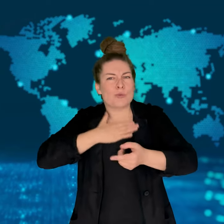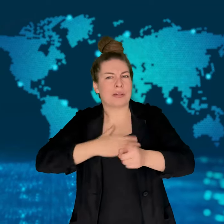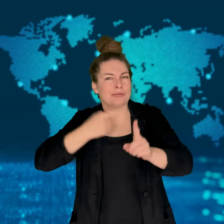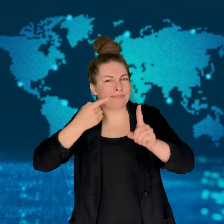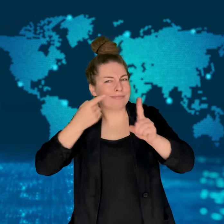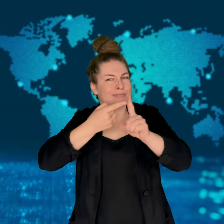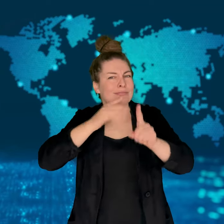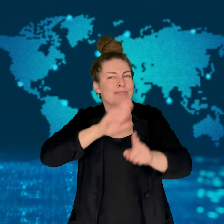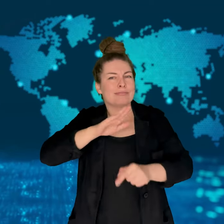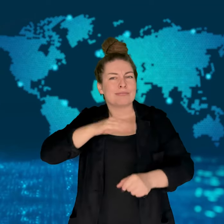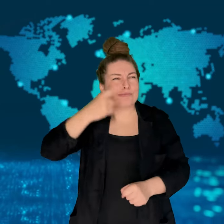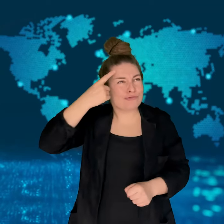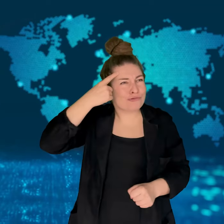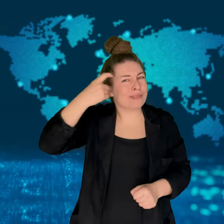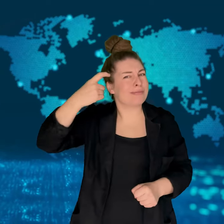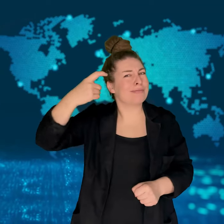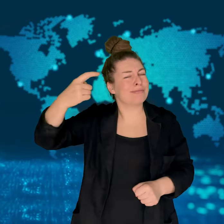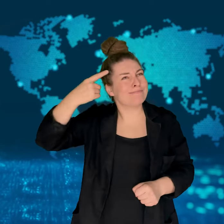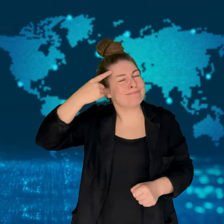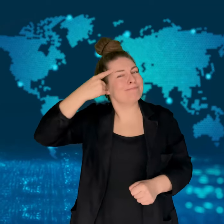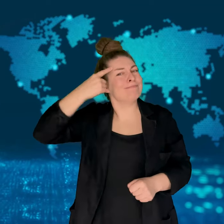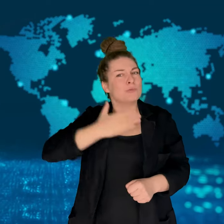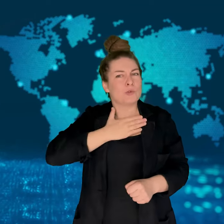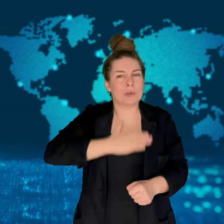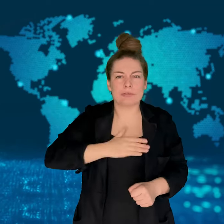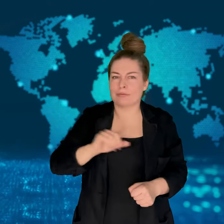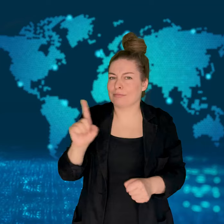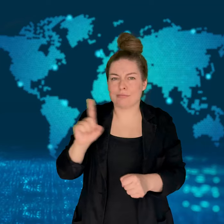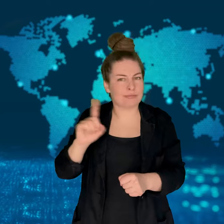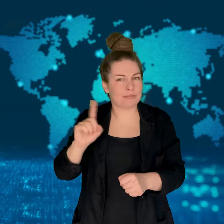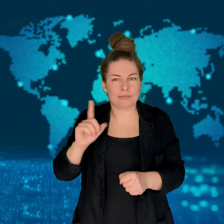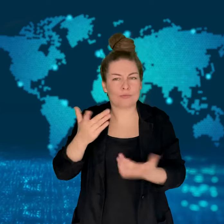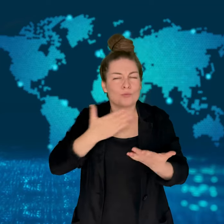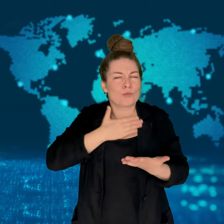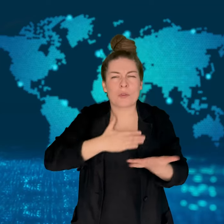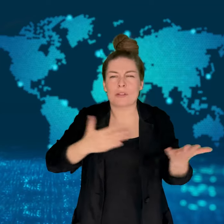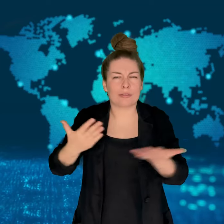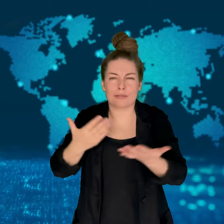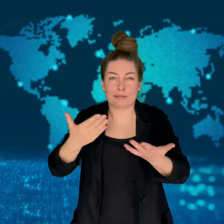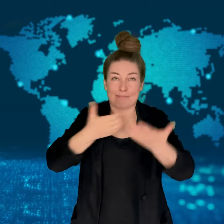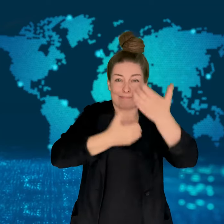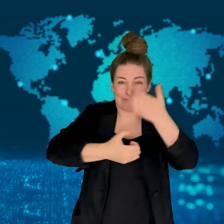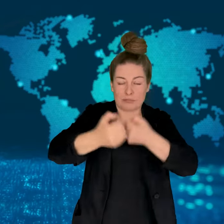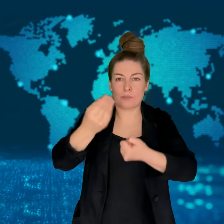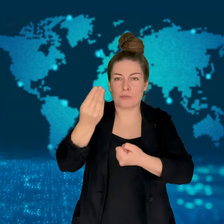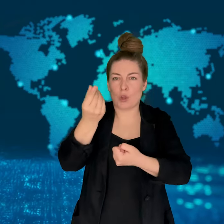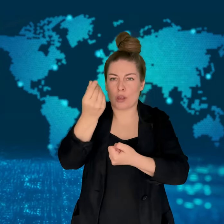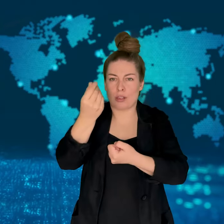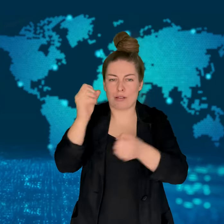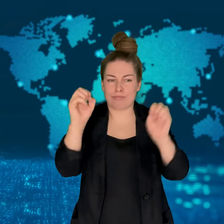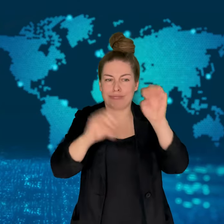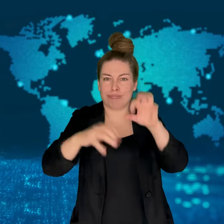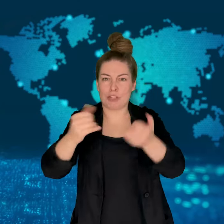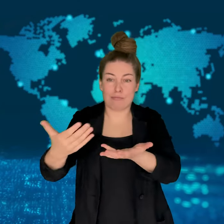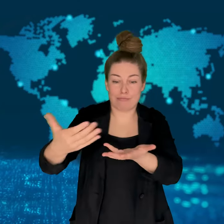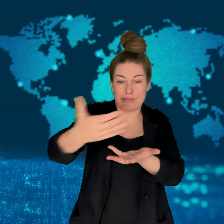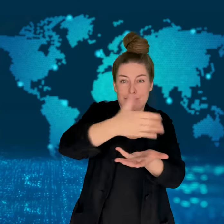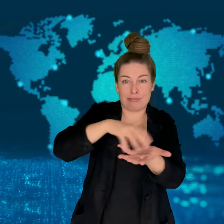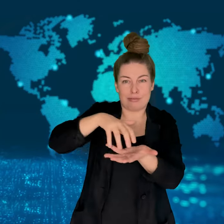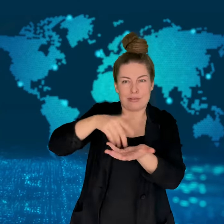in Marseille in May 2024.